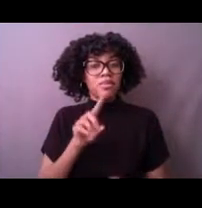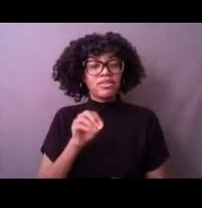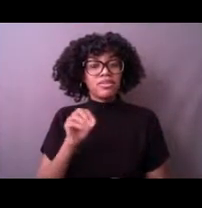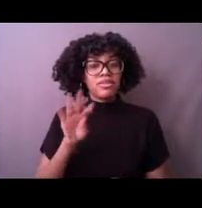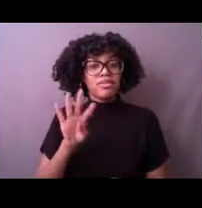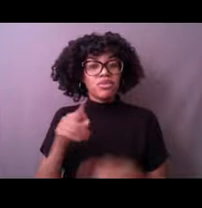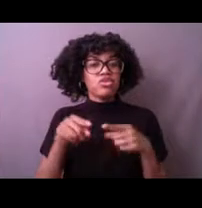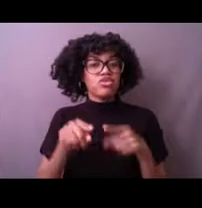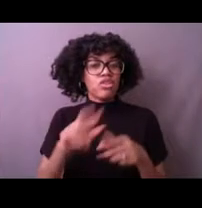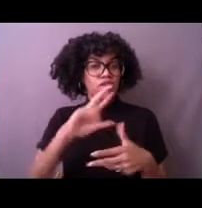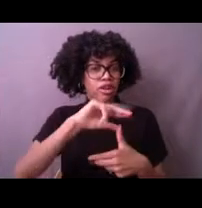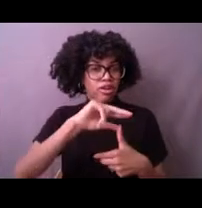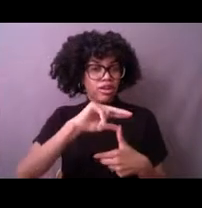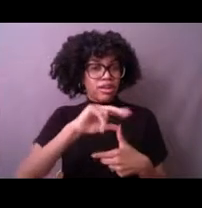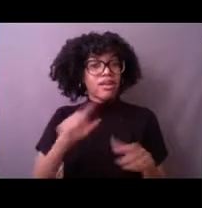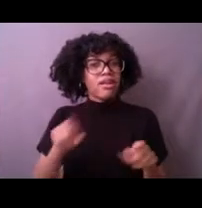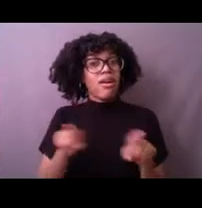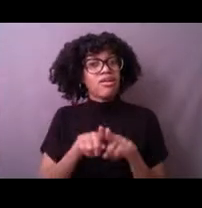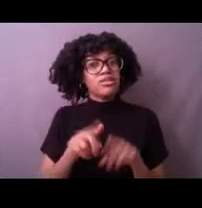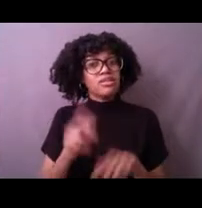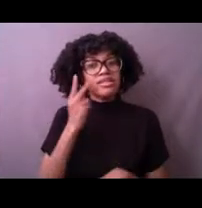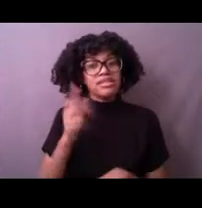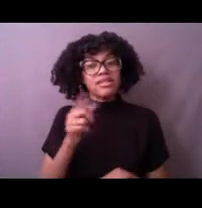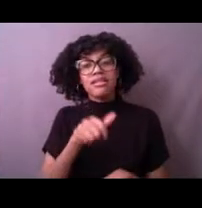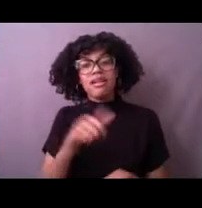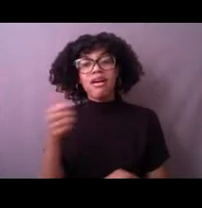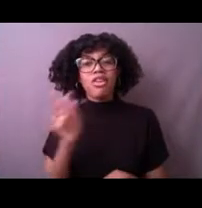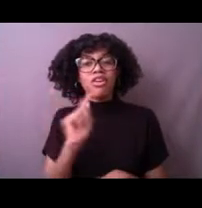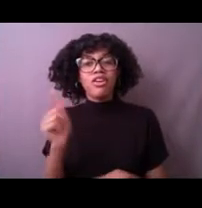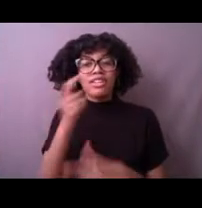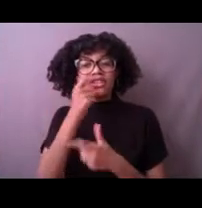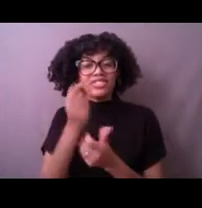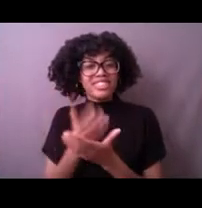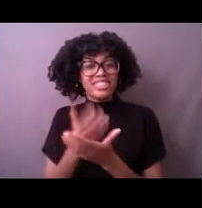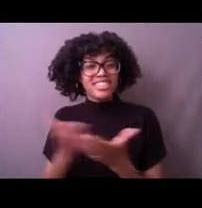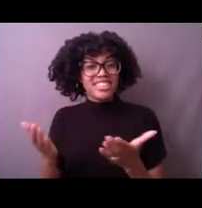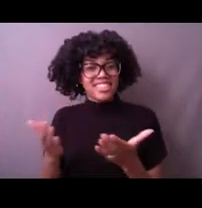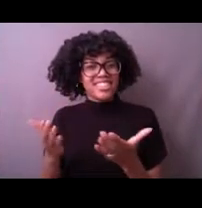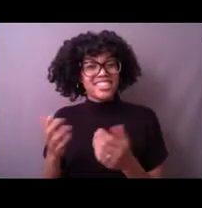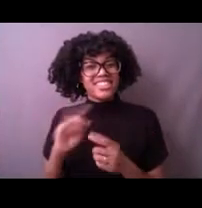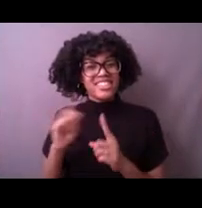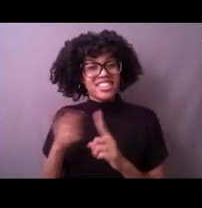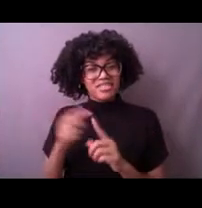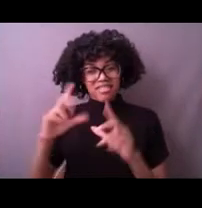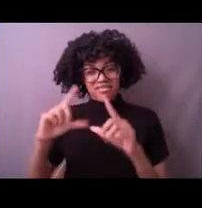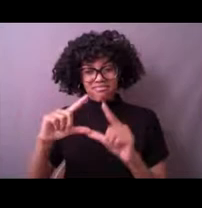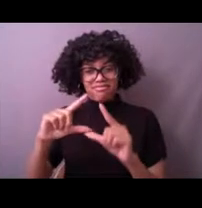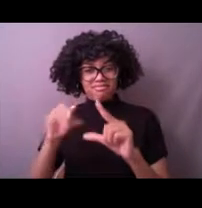But we also see other very very interesting things from our buoy camera images.